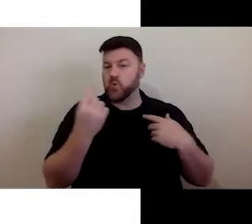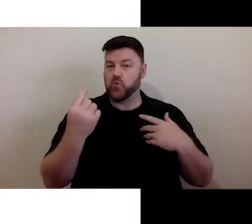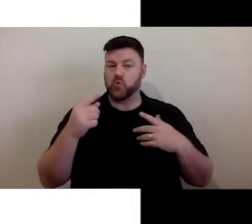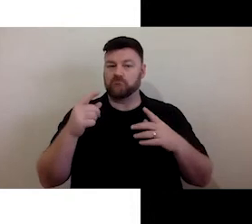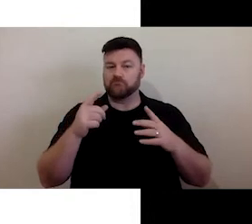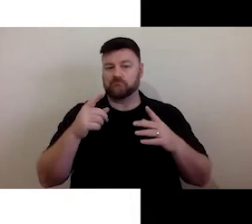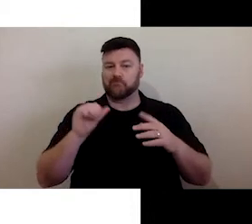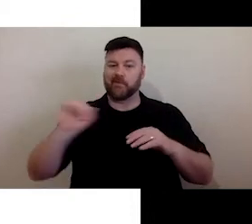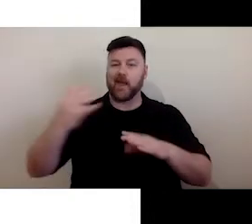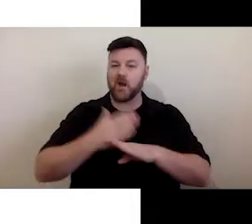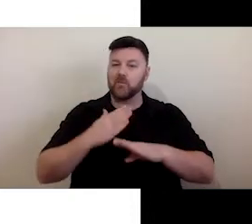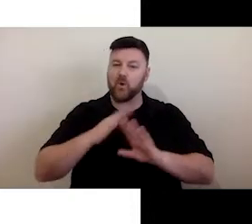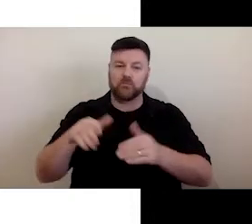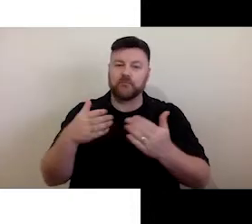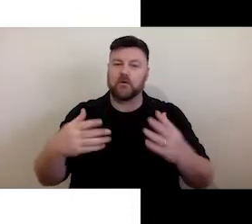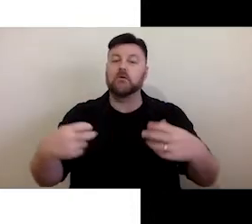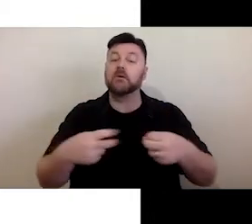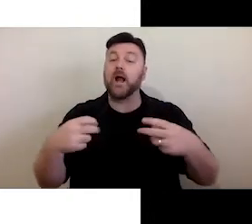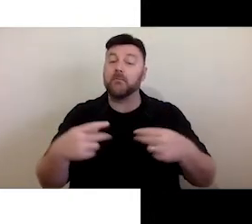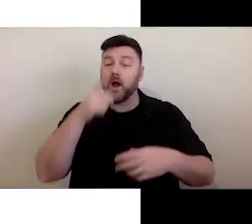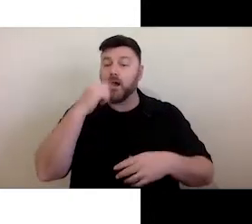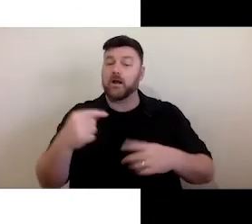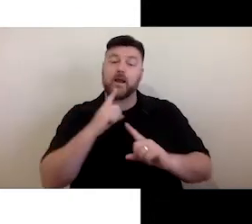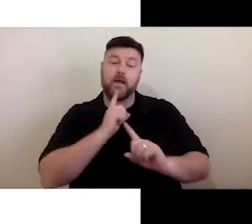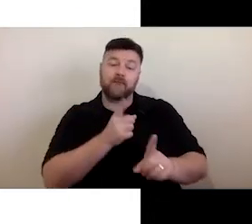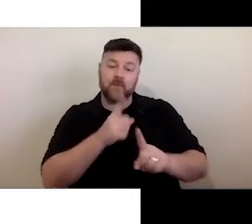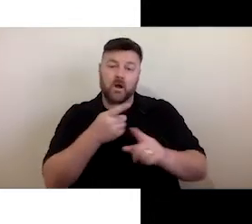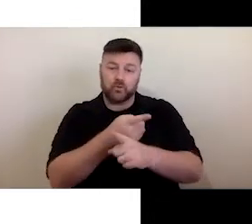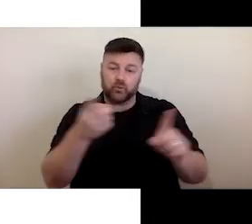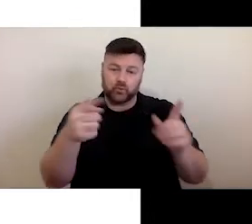advice around these kinds of methods.